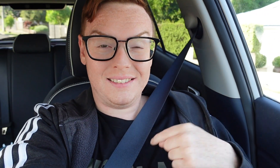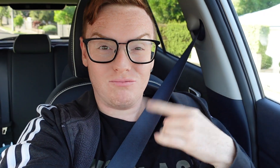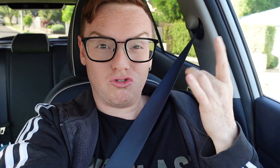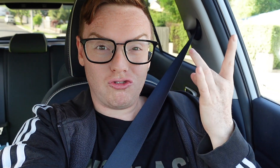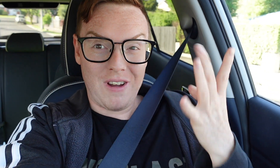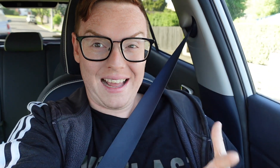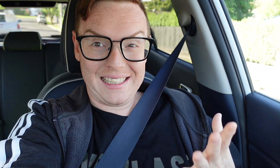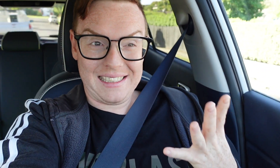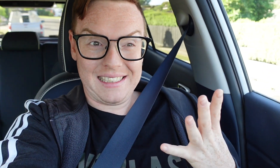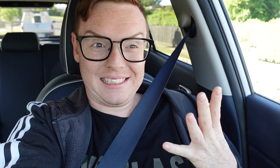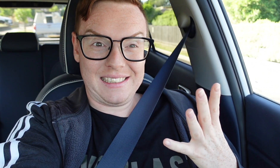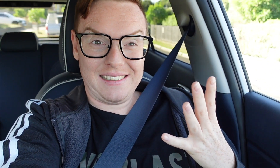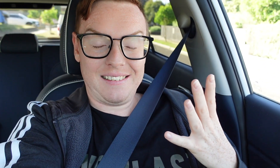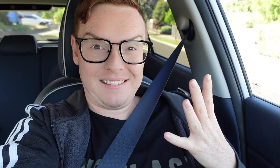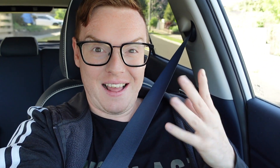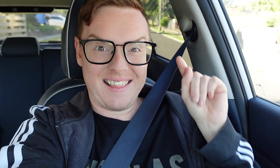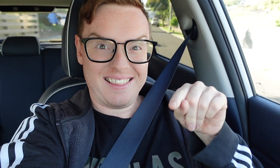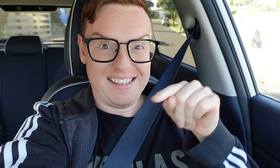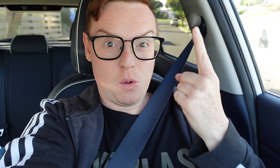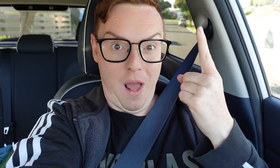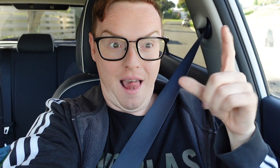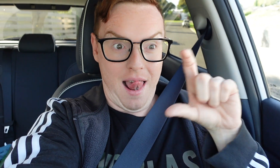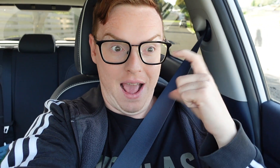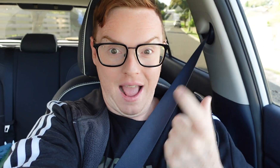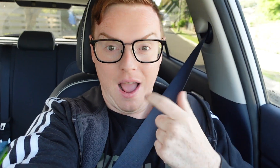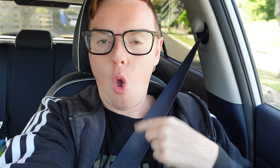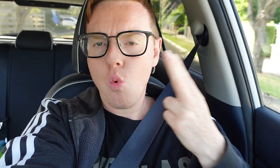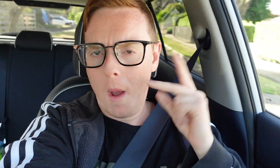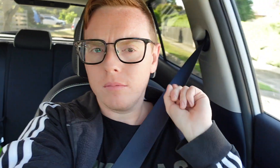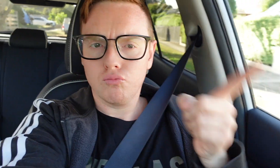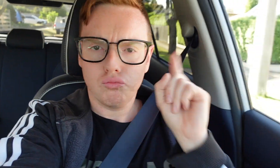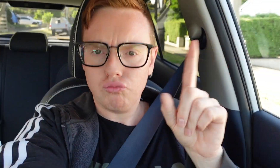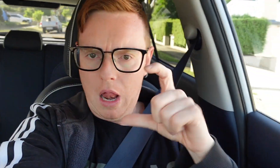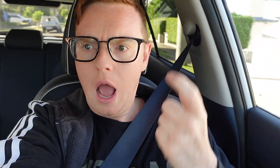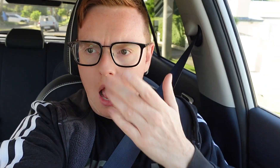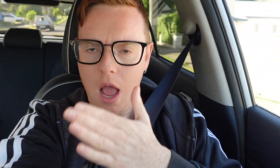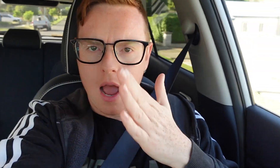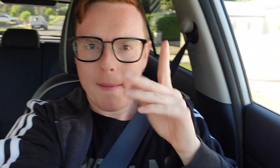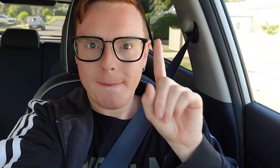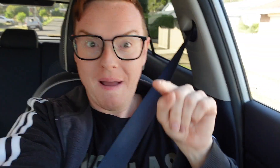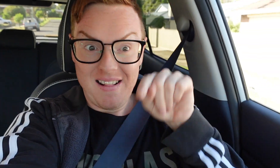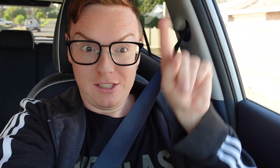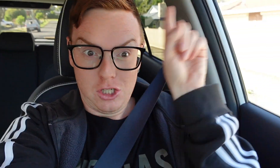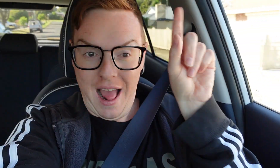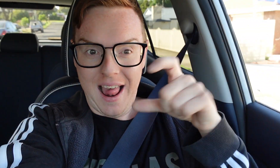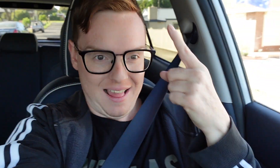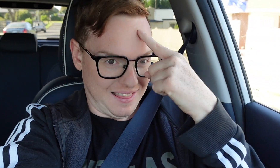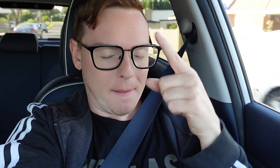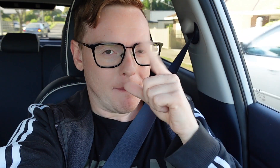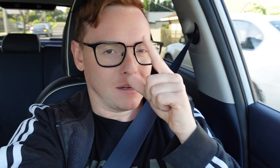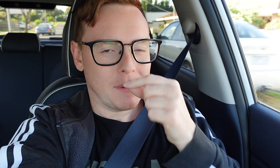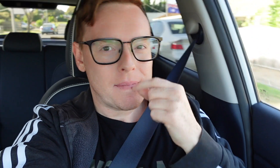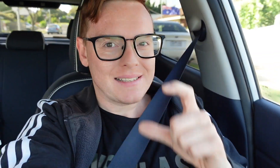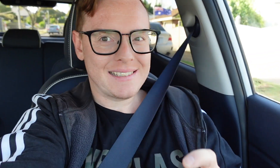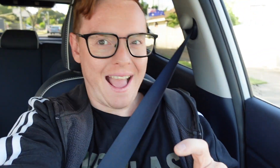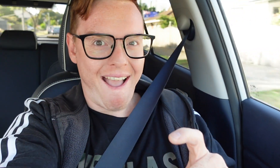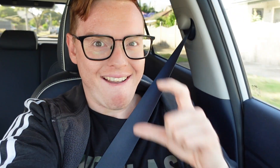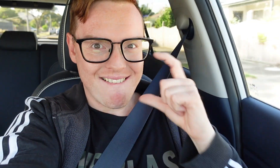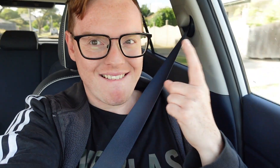I'm ready for it! I think this is a hard class. I normally go classes in the morning but this one is possible the hardest one!